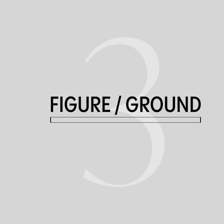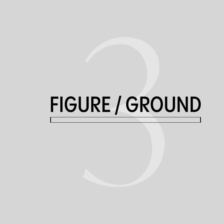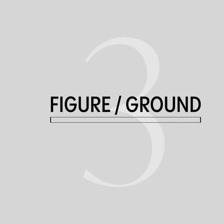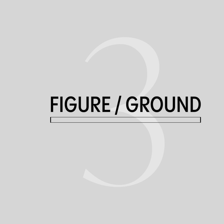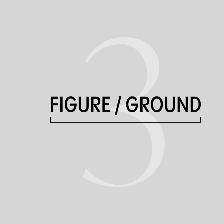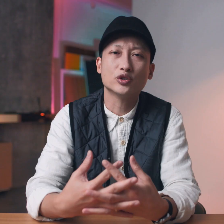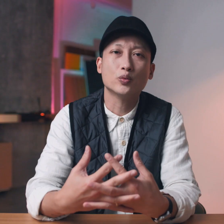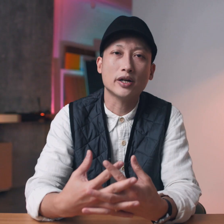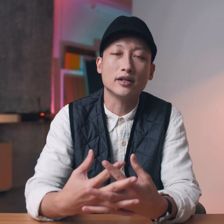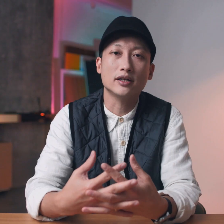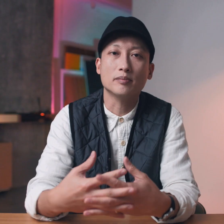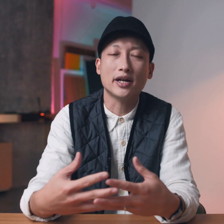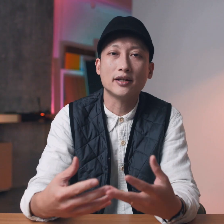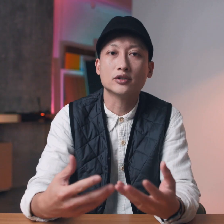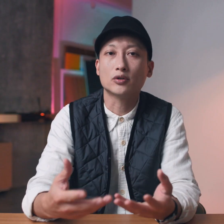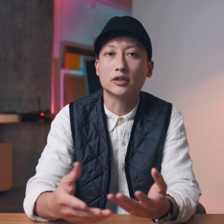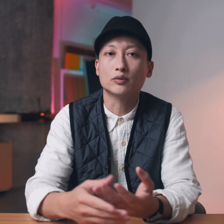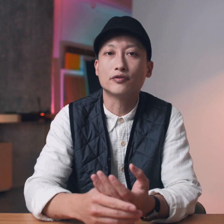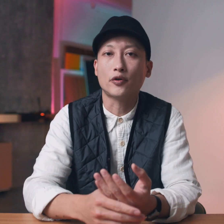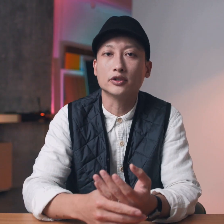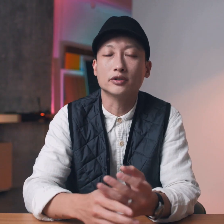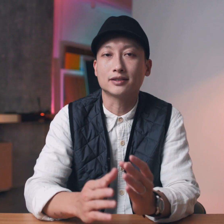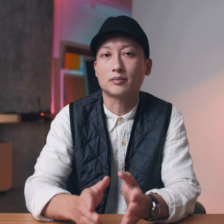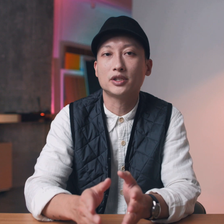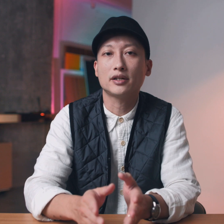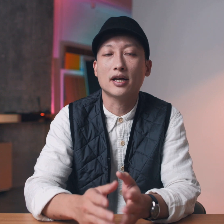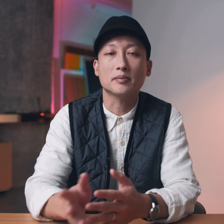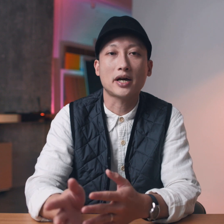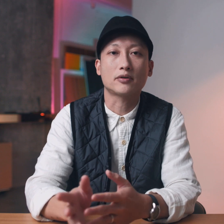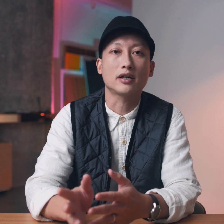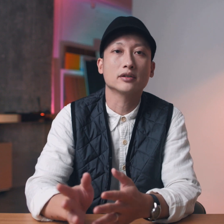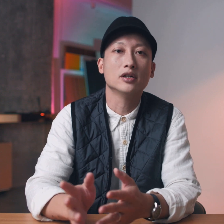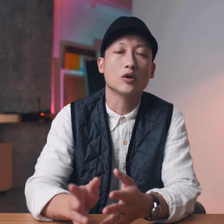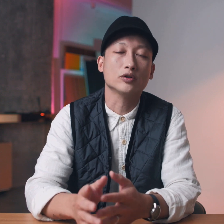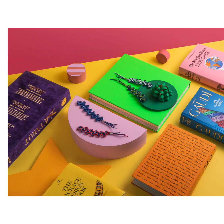is the traditional way in painting and drawing referring to the subject and the background or